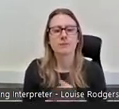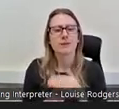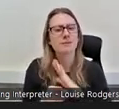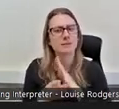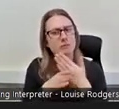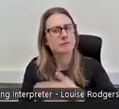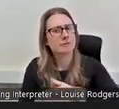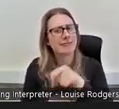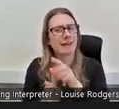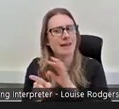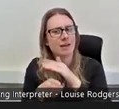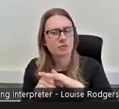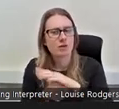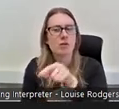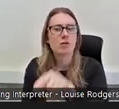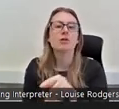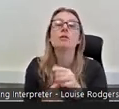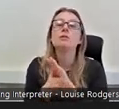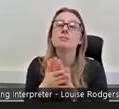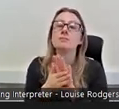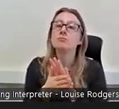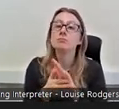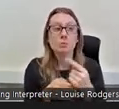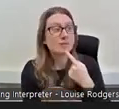so I think it's a bit about ‘practice what you preach’, especially at the top level,